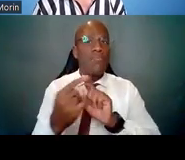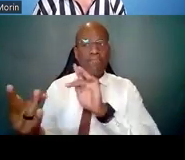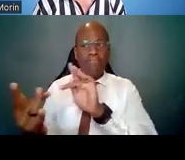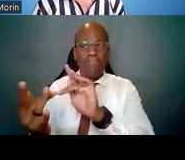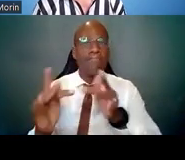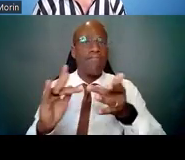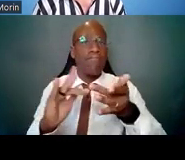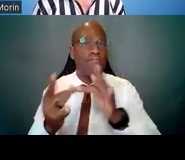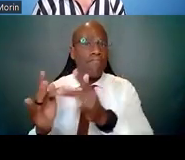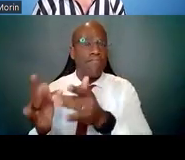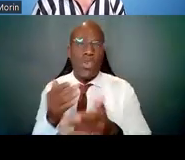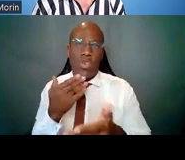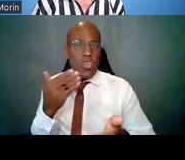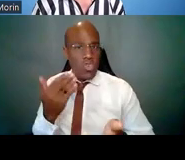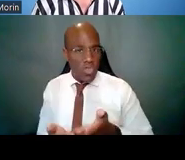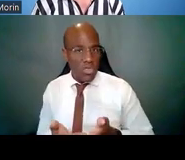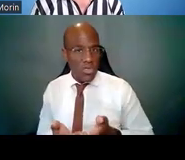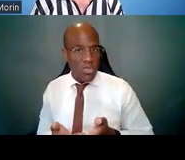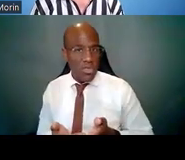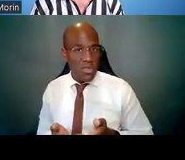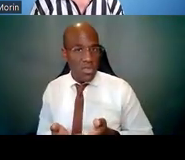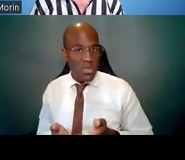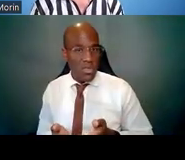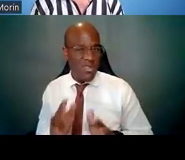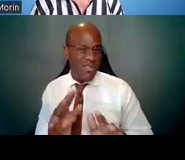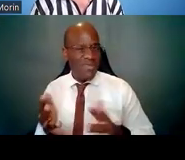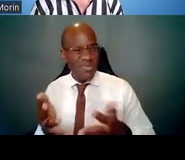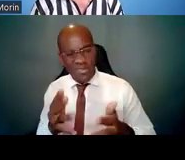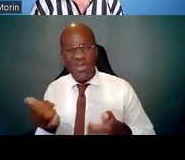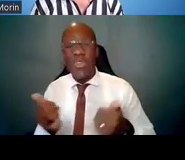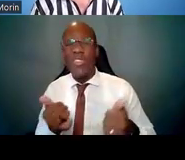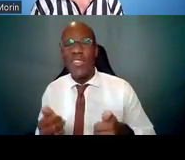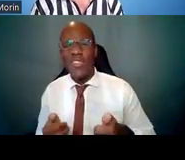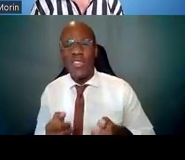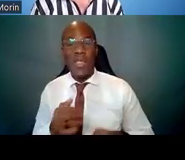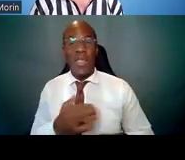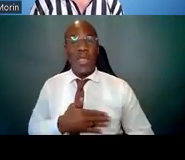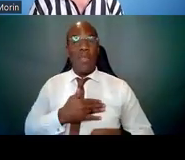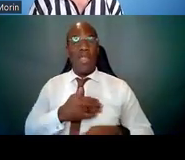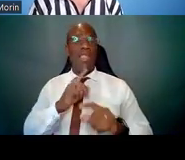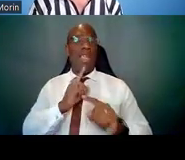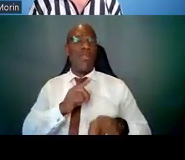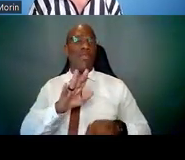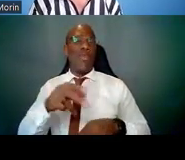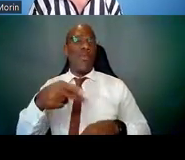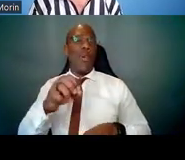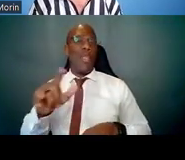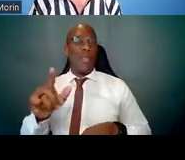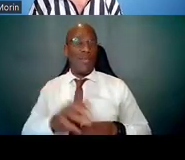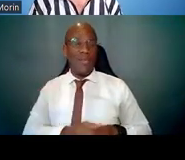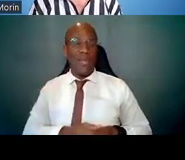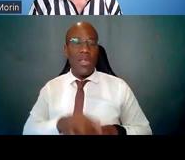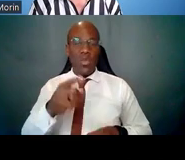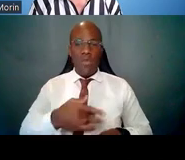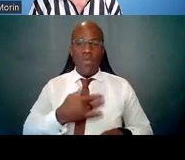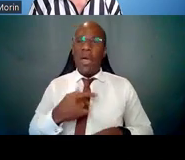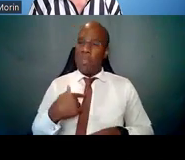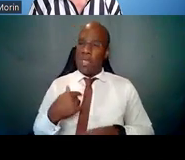Think about that question, and please participate in the poll. How well do you feel you network within your field?